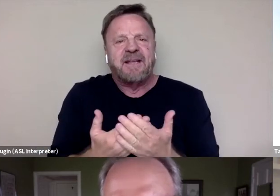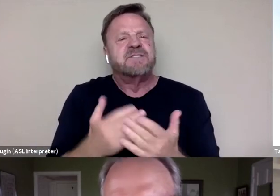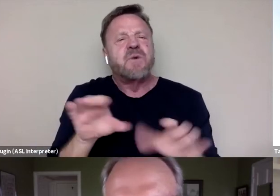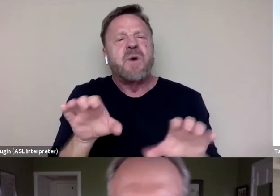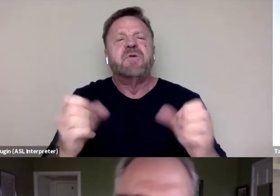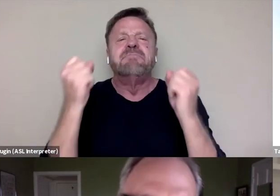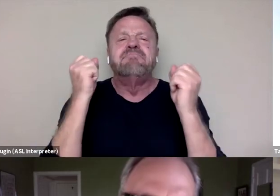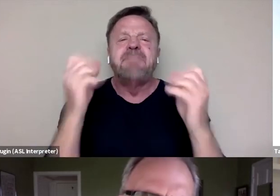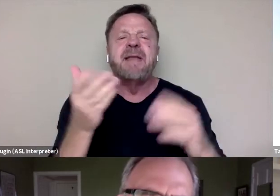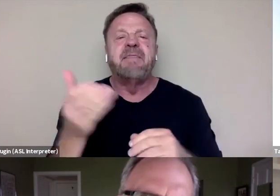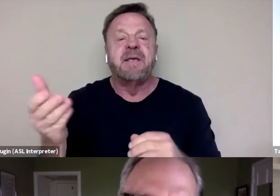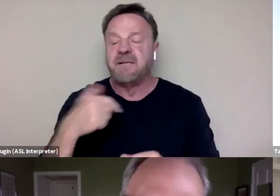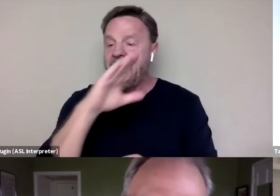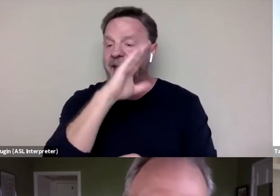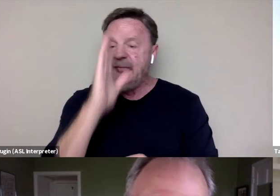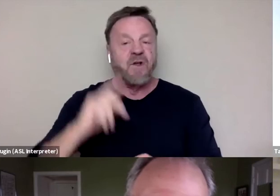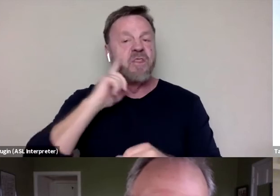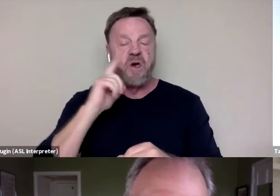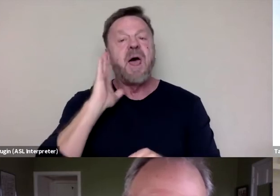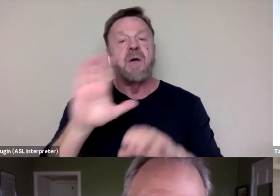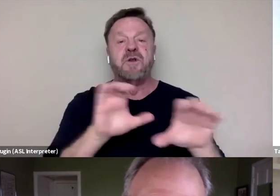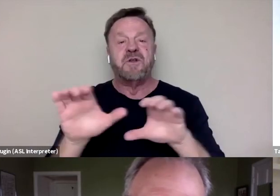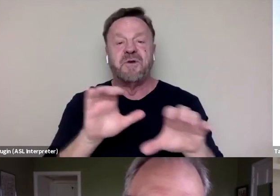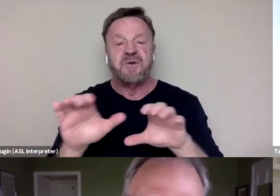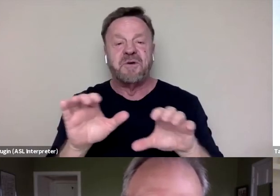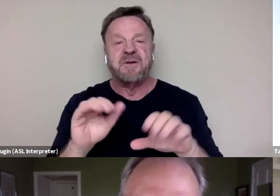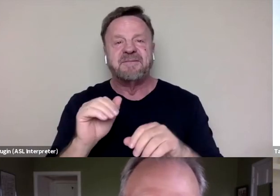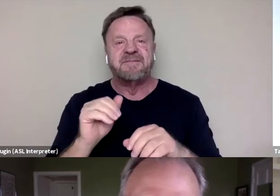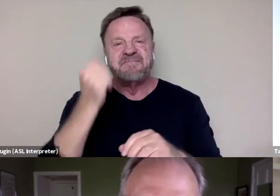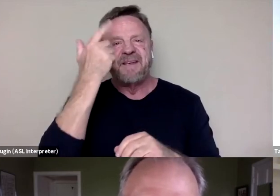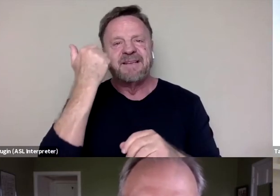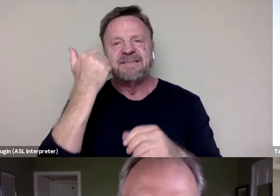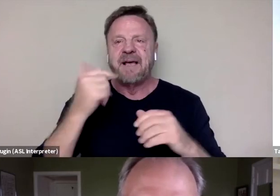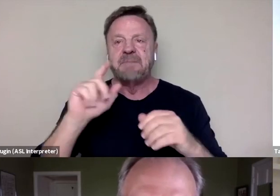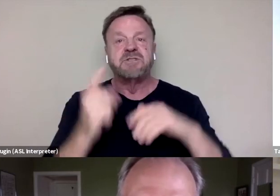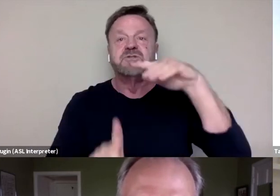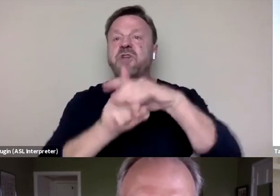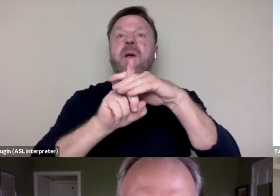that I never thought I would've done because I'm just sort of showing up without fear.